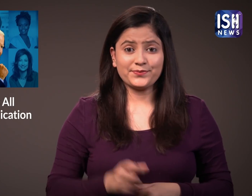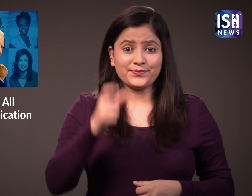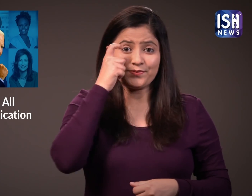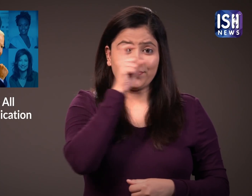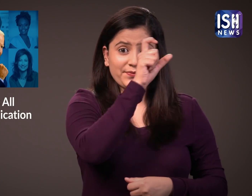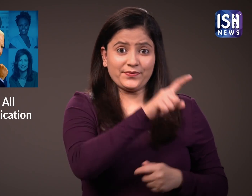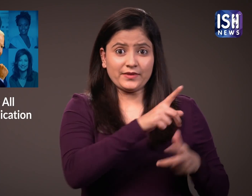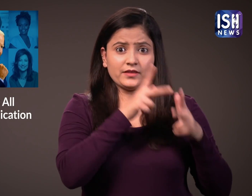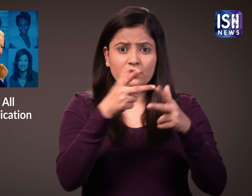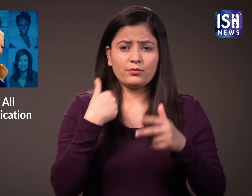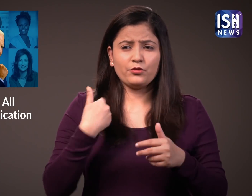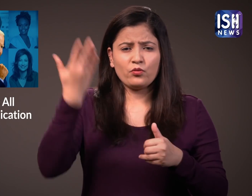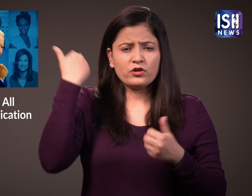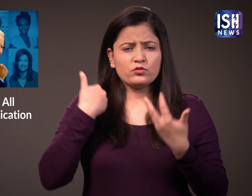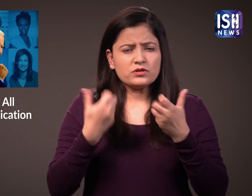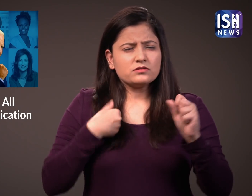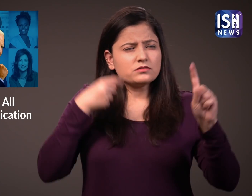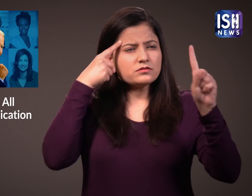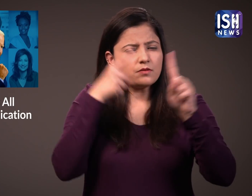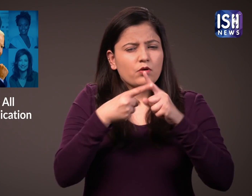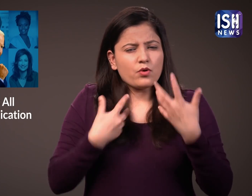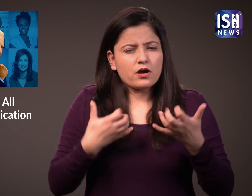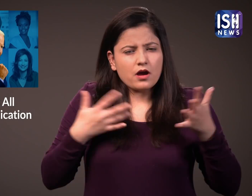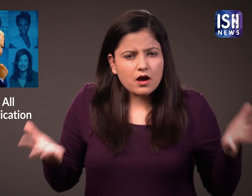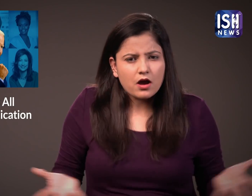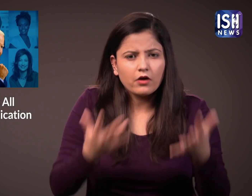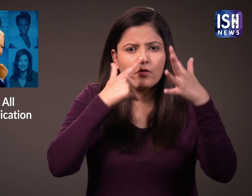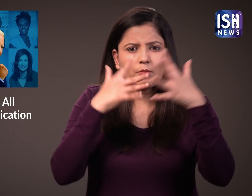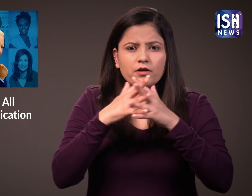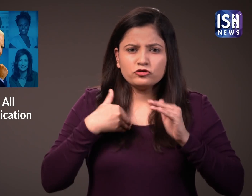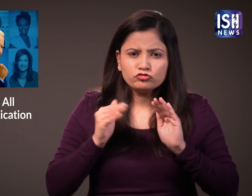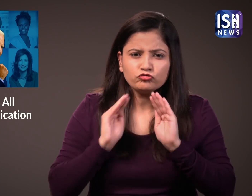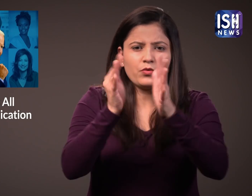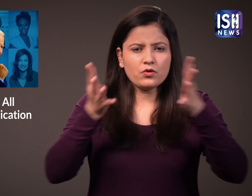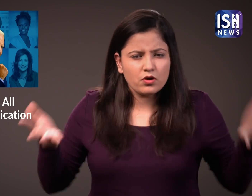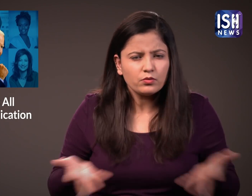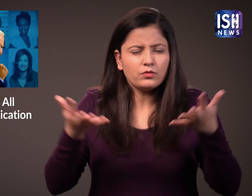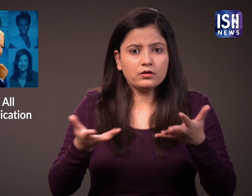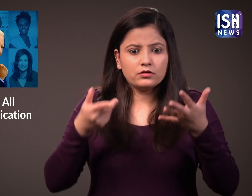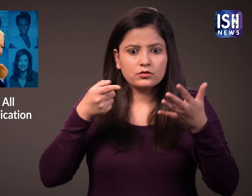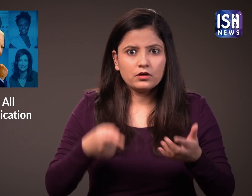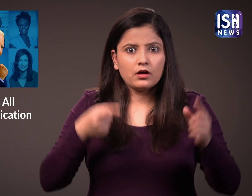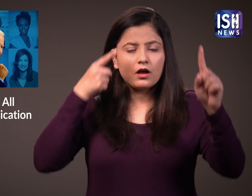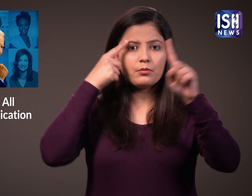Biden has a history of advocating for women